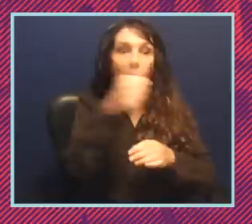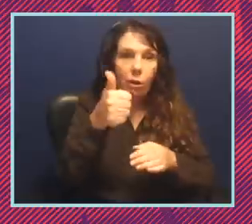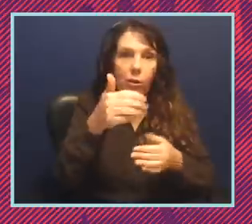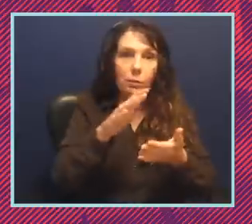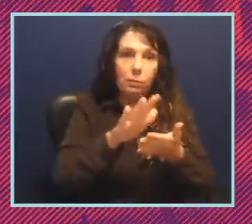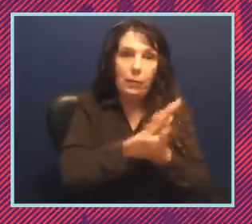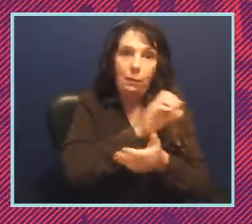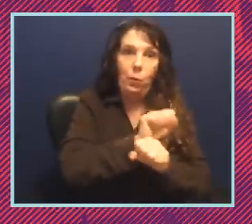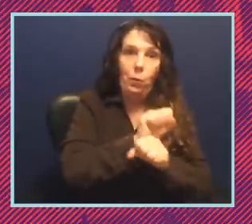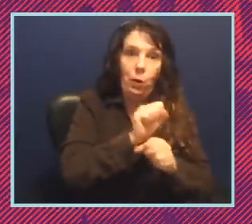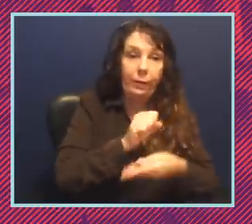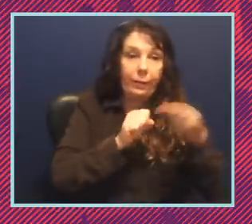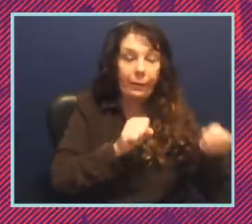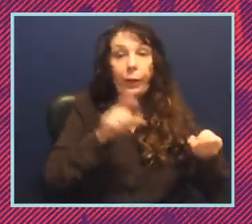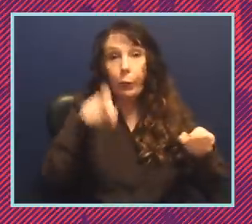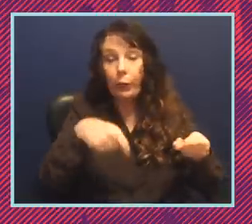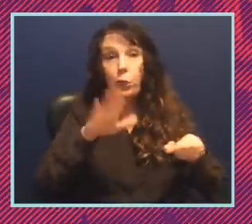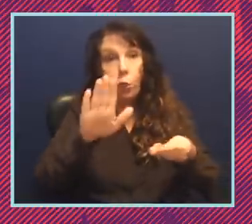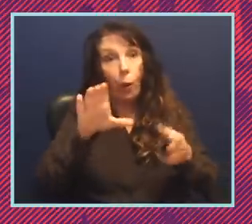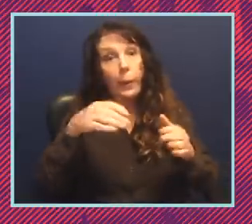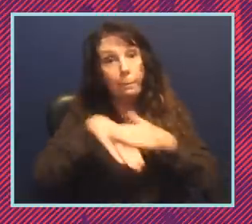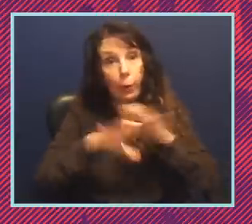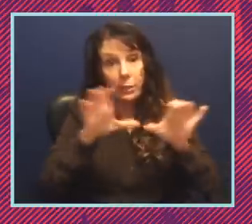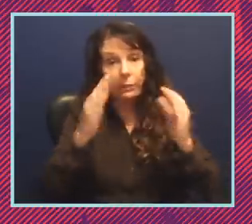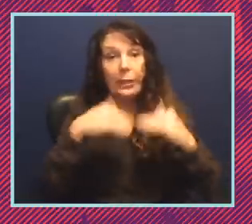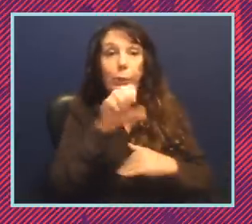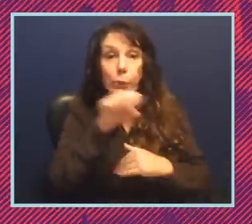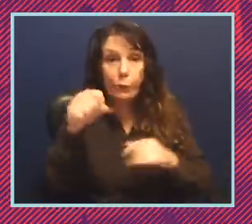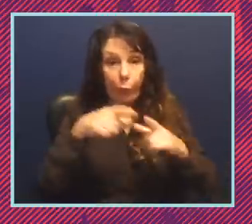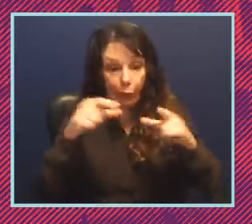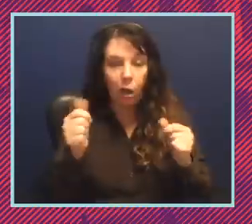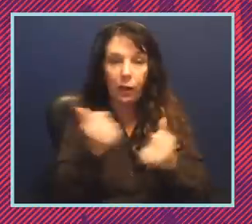So do you need a birth certificate, a Social Security card, all of these kinds of things?